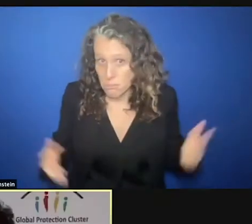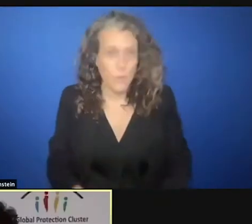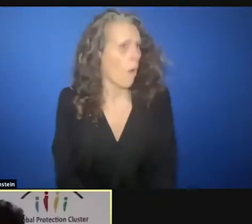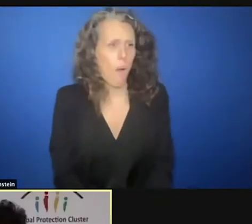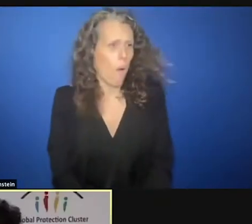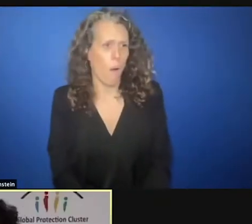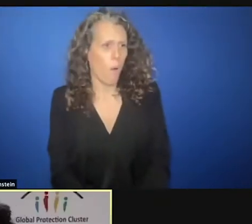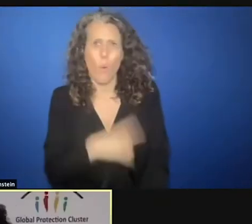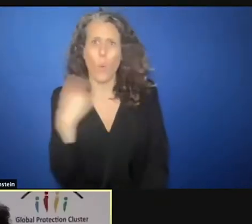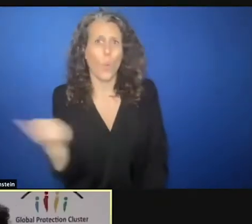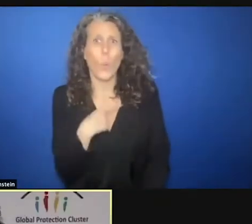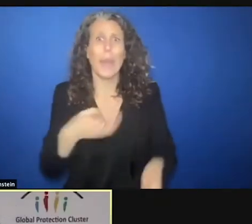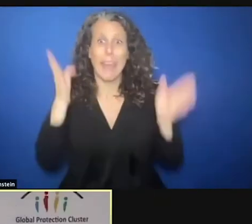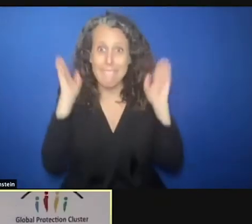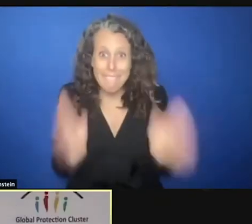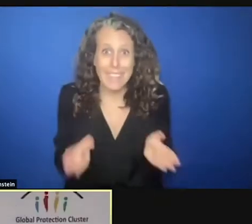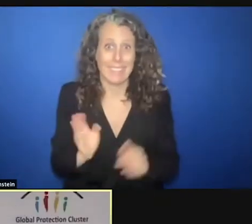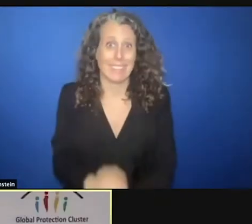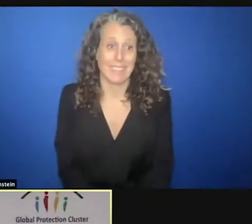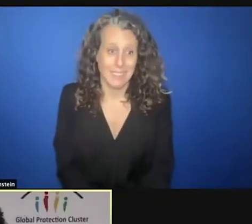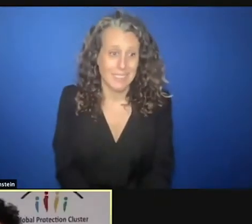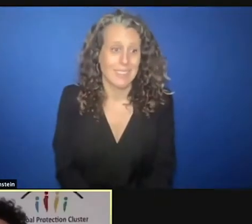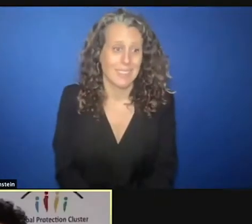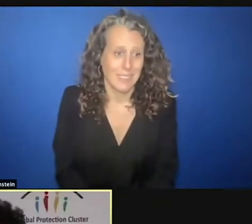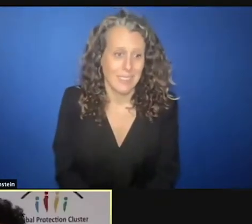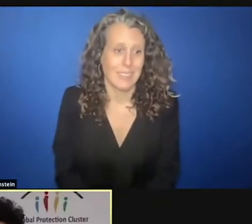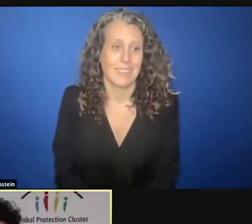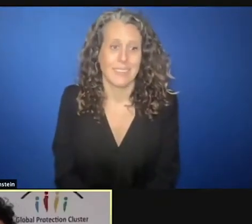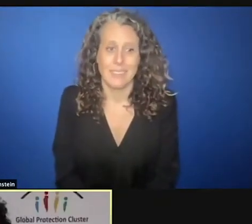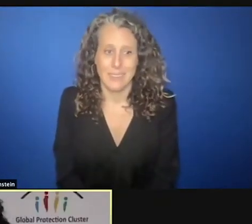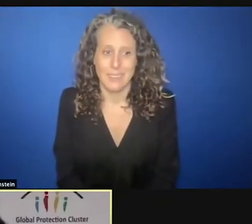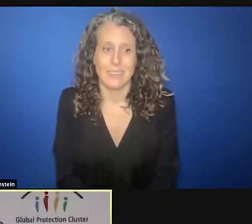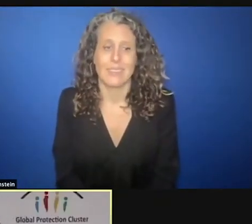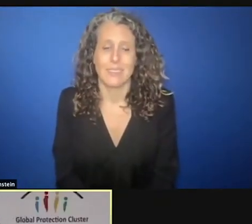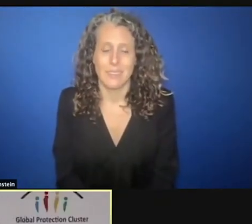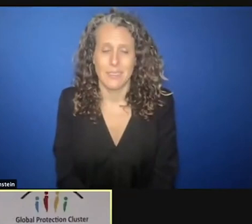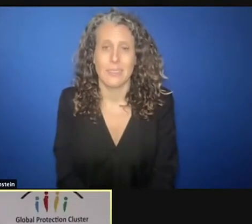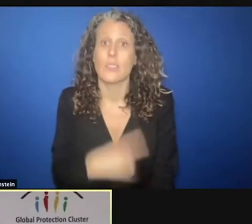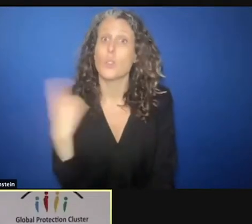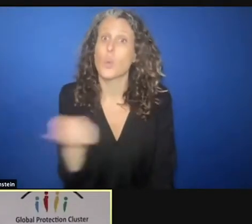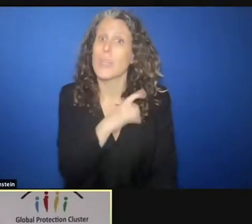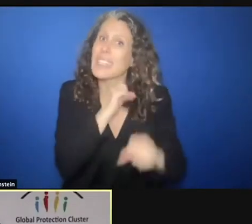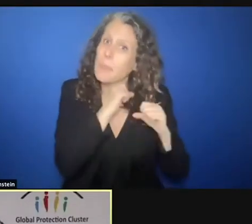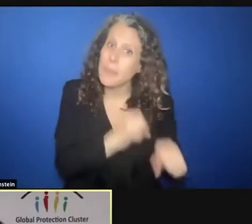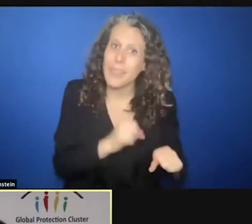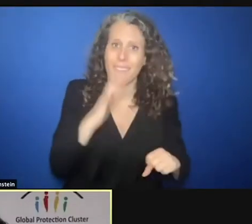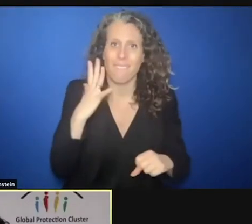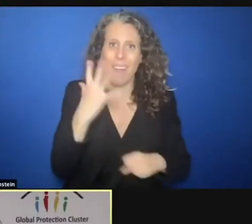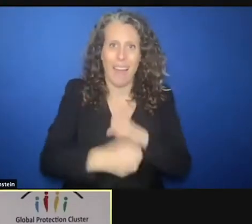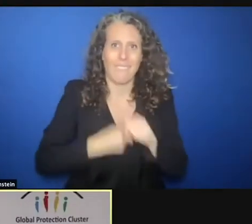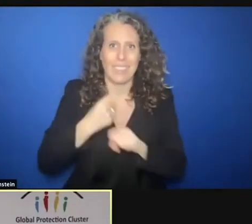our only strategy. We committed five years ago. What I commit to today